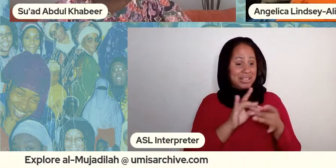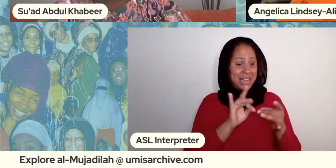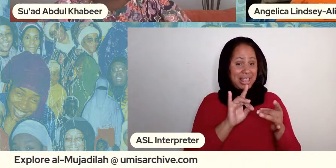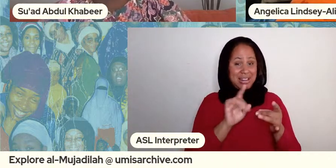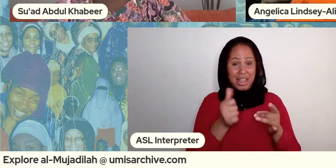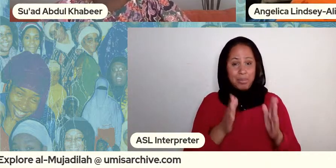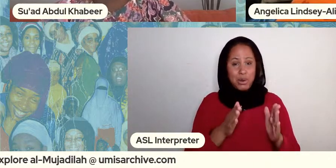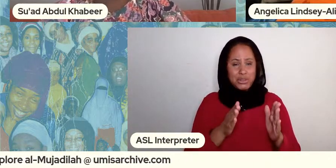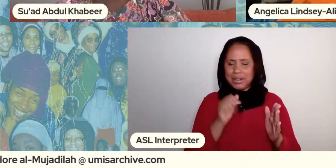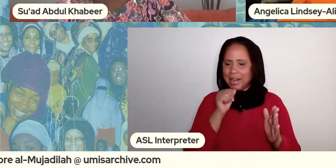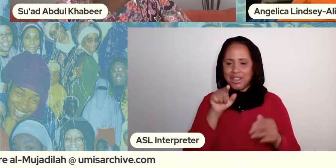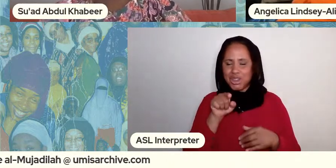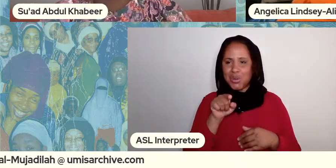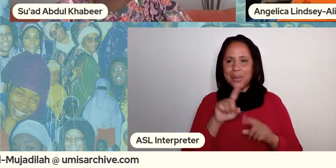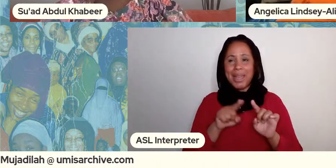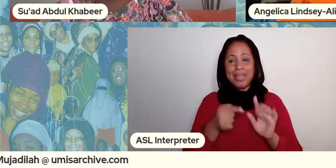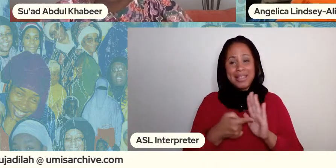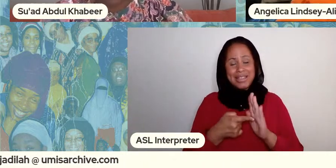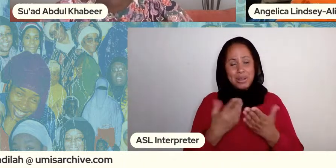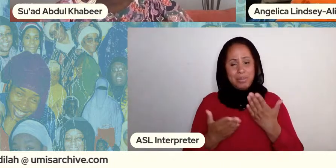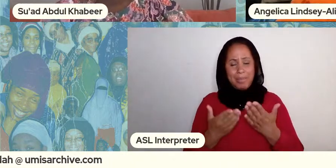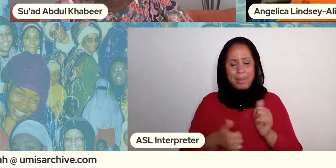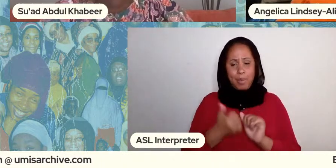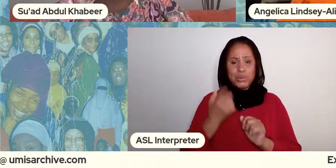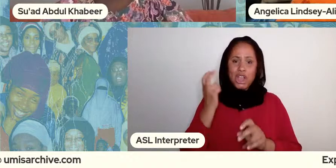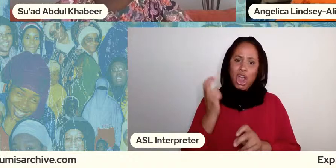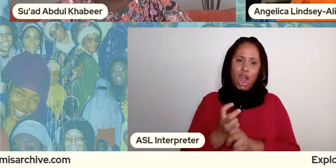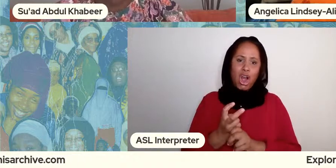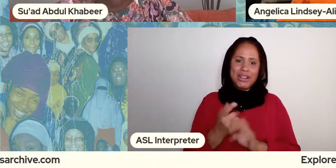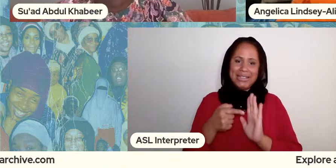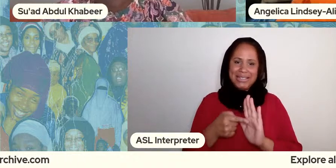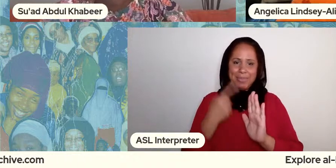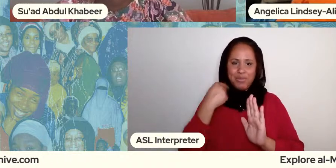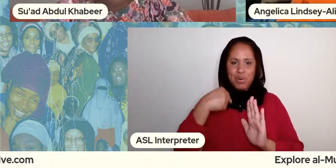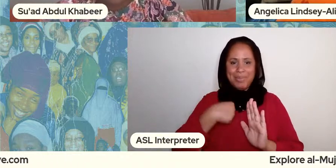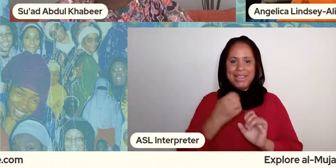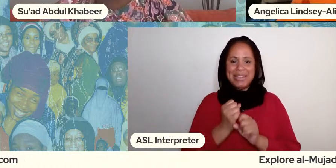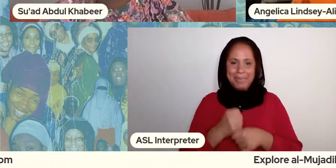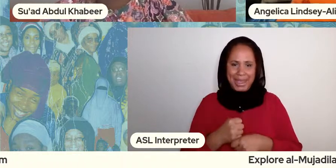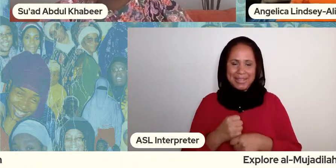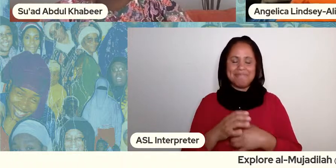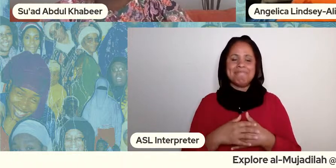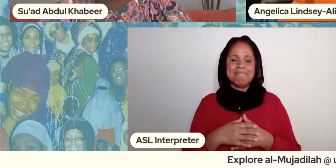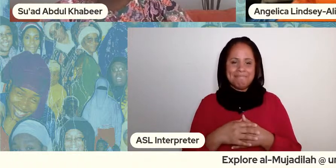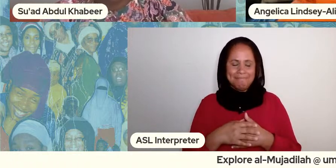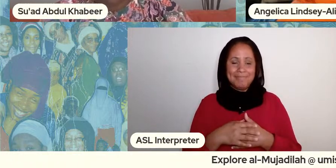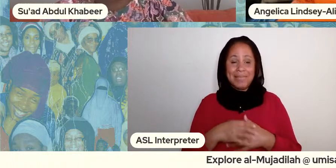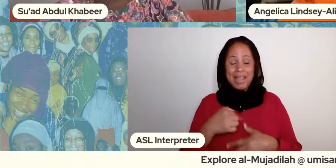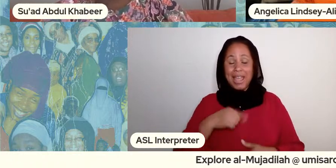was you but this probably was the hardest exhibit for me to curate right i really really wanted to